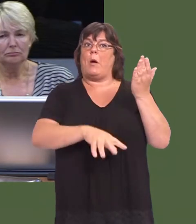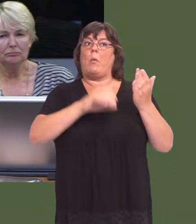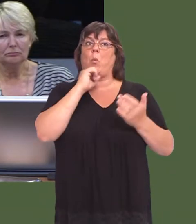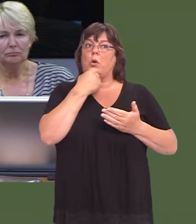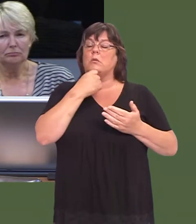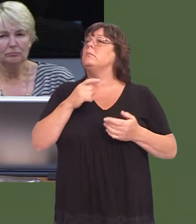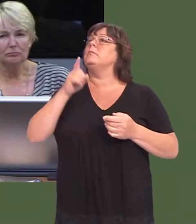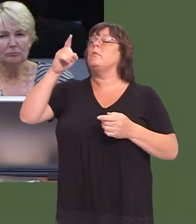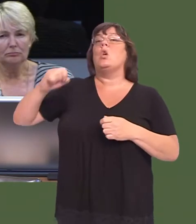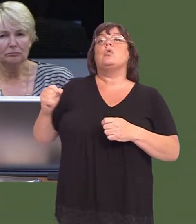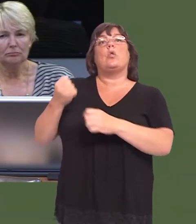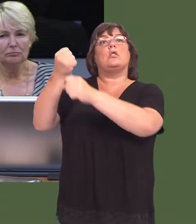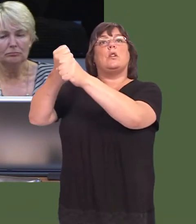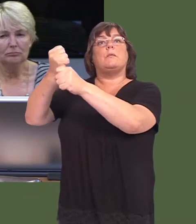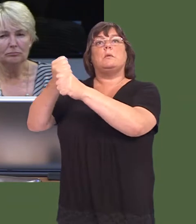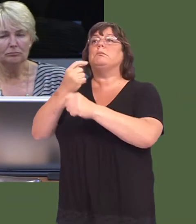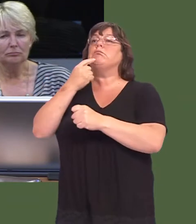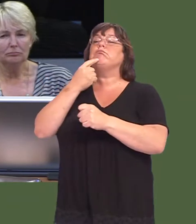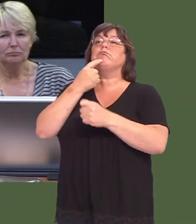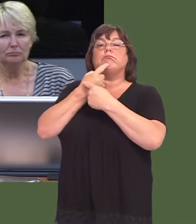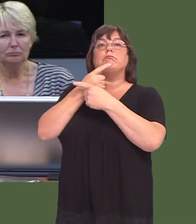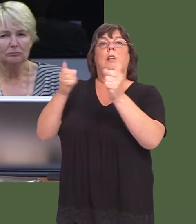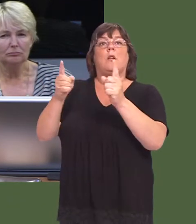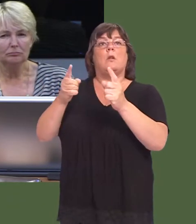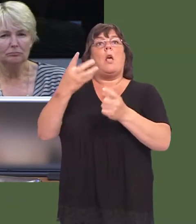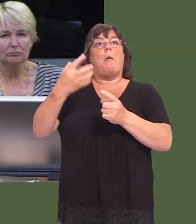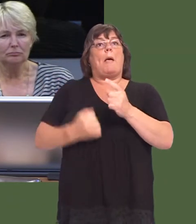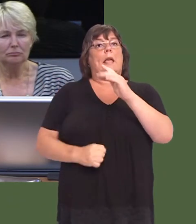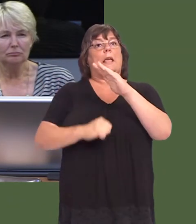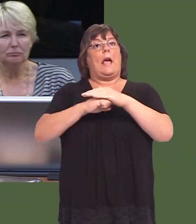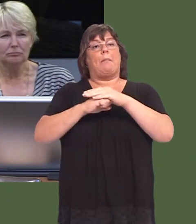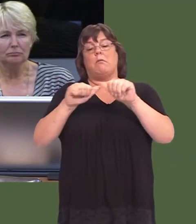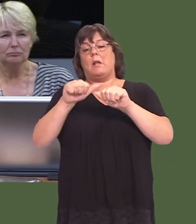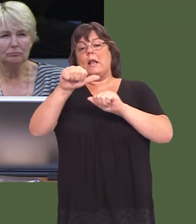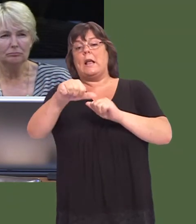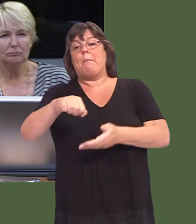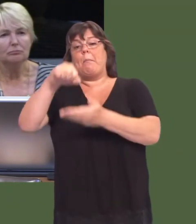The Scottish Government has announced that itíll get rid of the pay cap in its next budget.